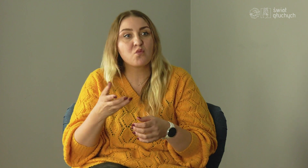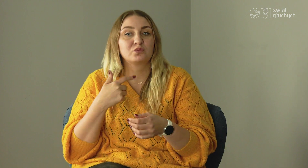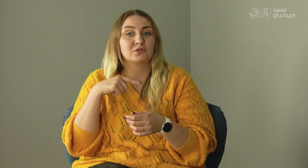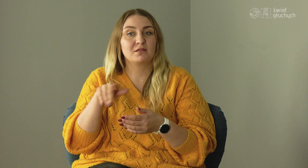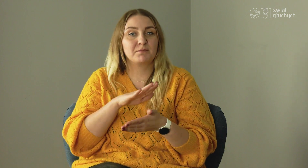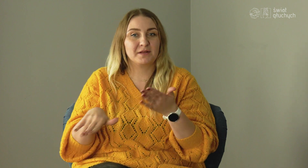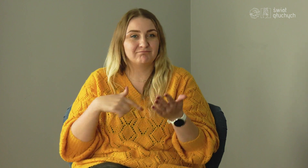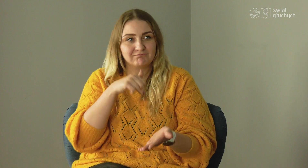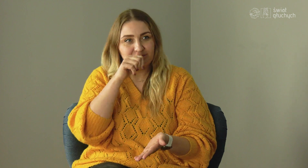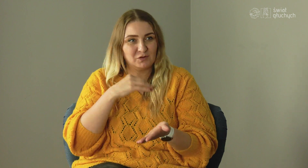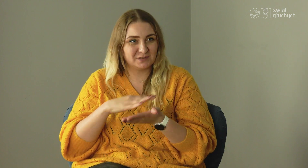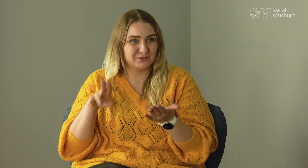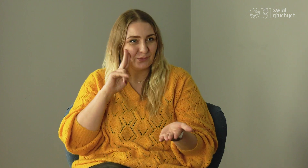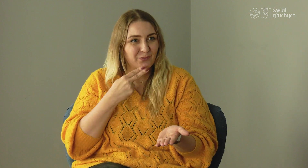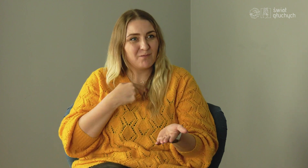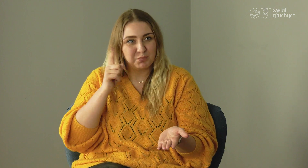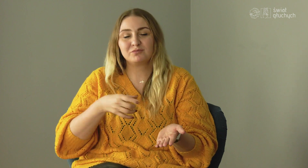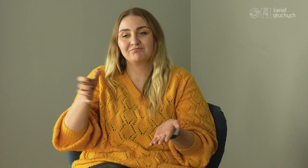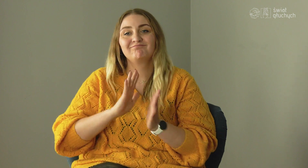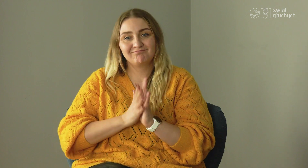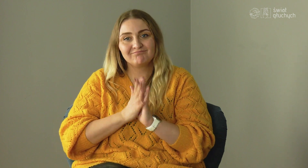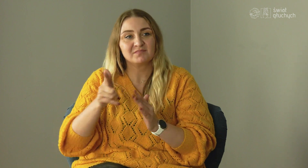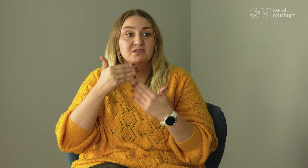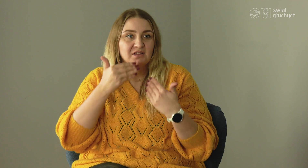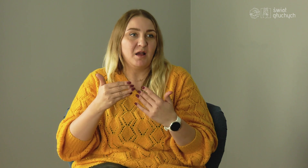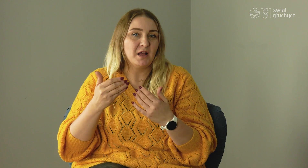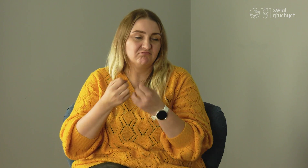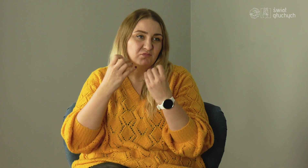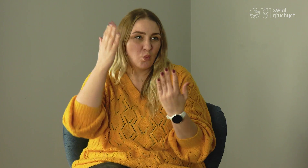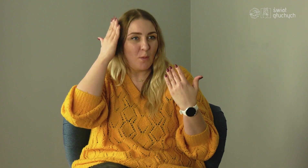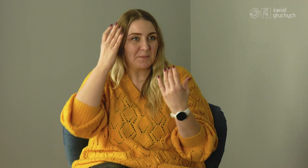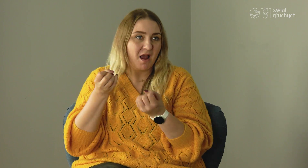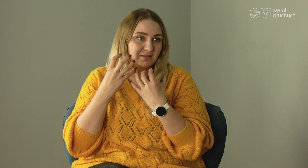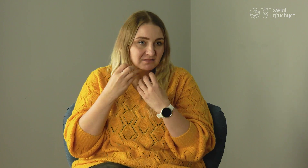without him, my education would not be possible.